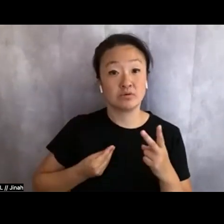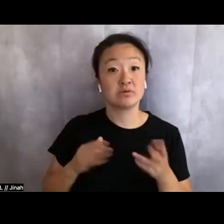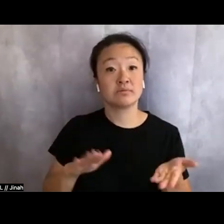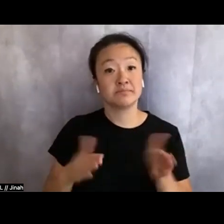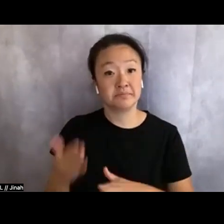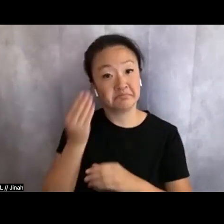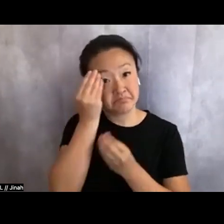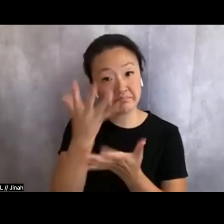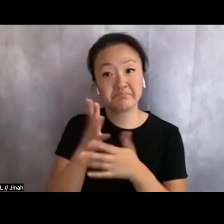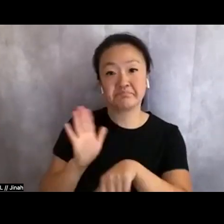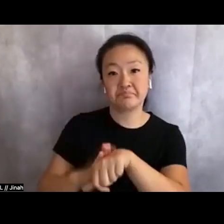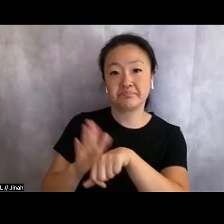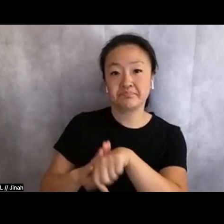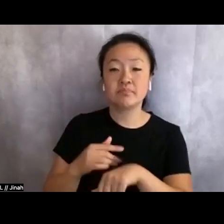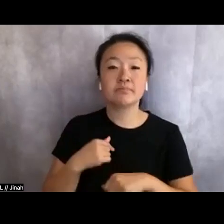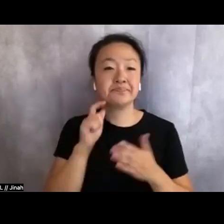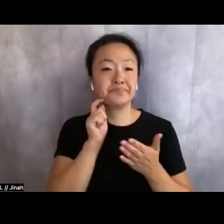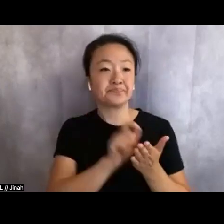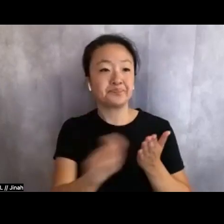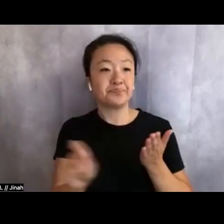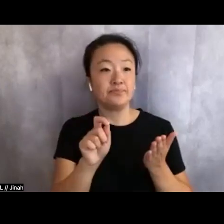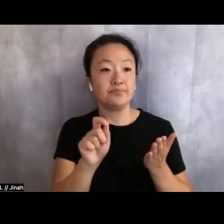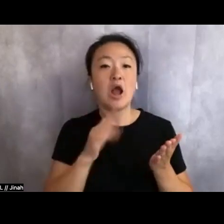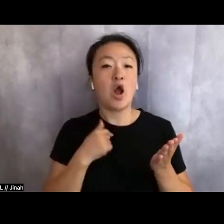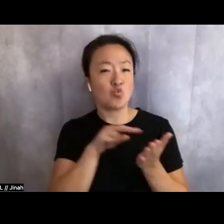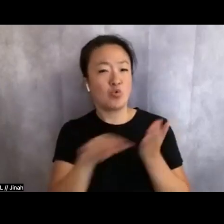I read an article, as one does, when I think of queer liberation.